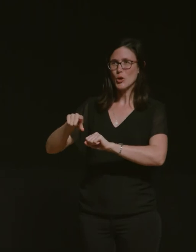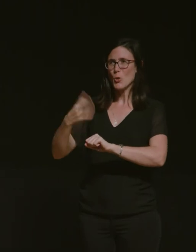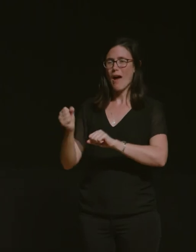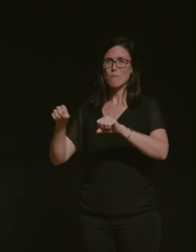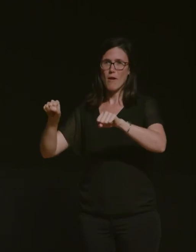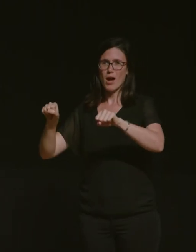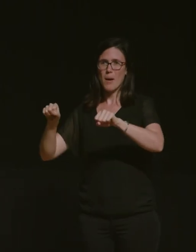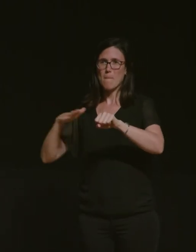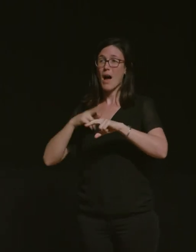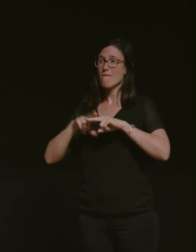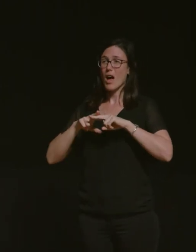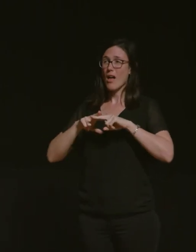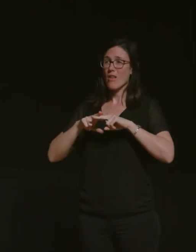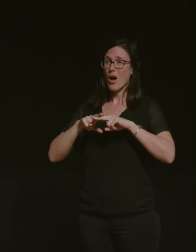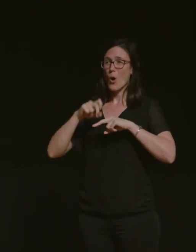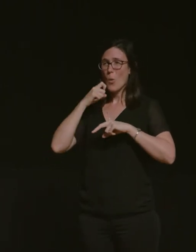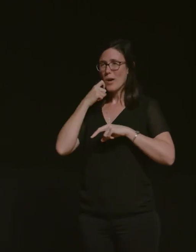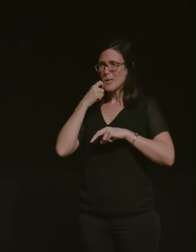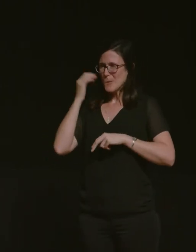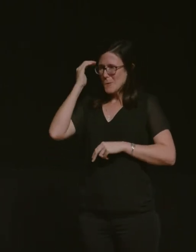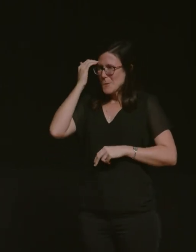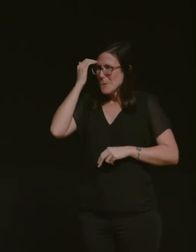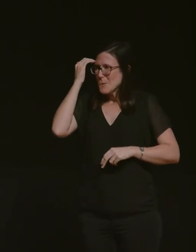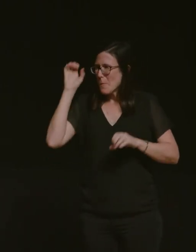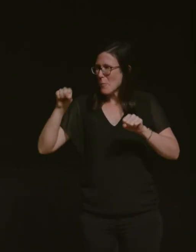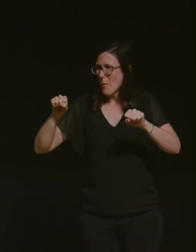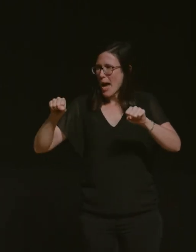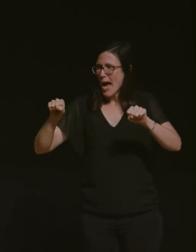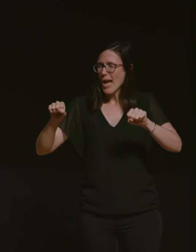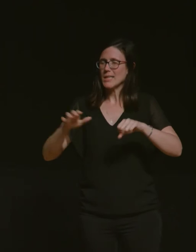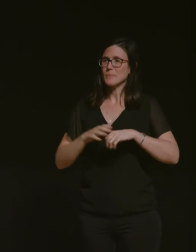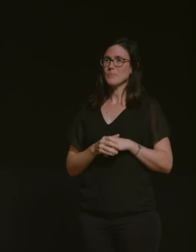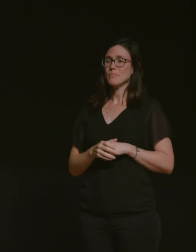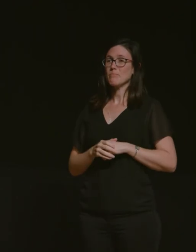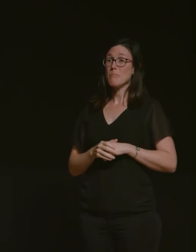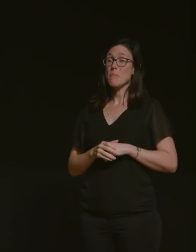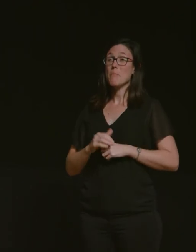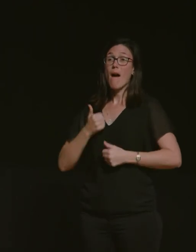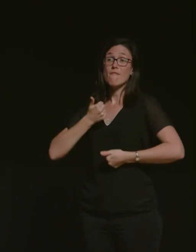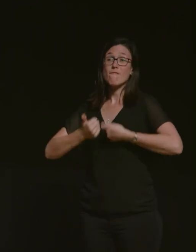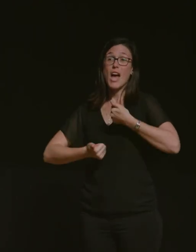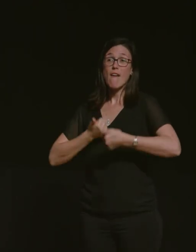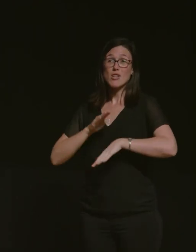riding a motorbike and it was so great my most favorite cherished moment of my dad on a motorbike